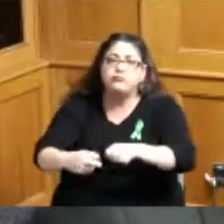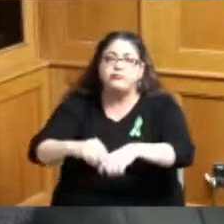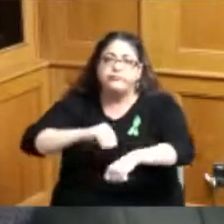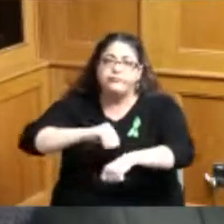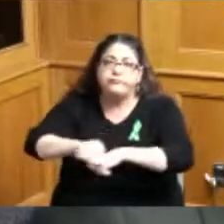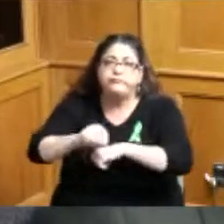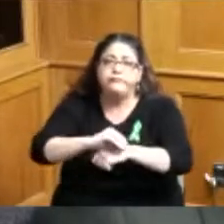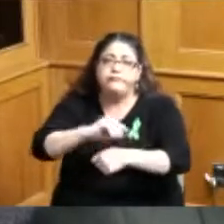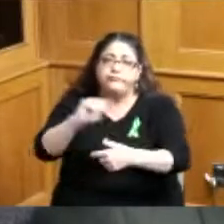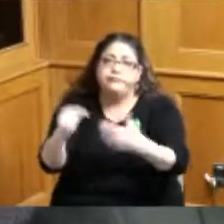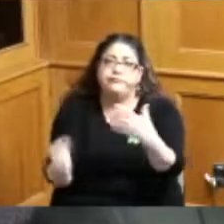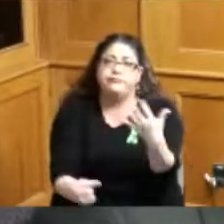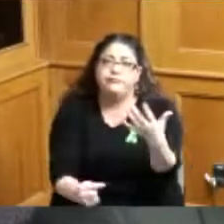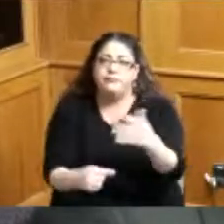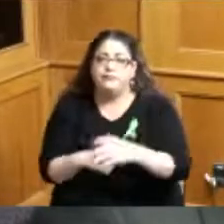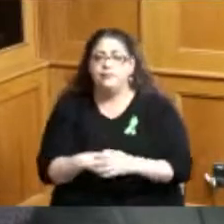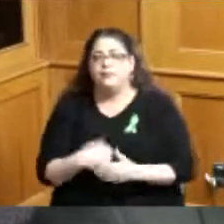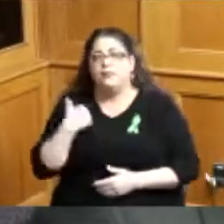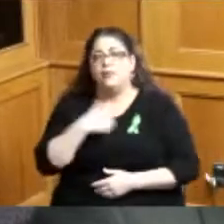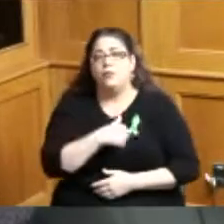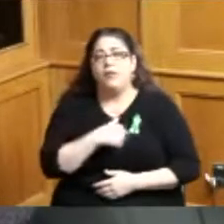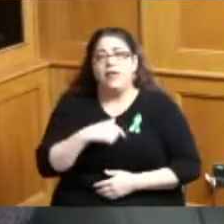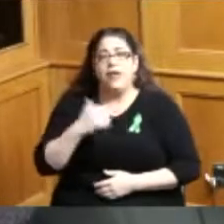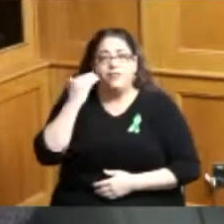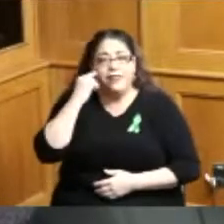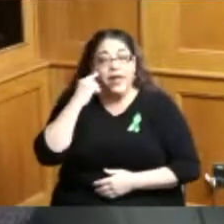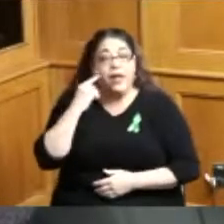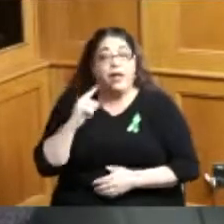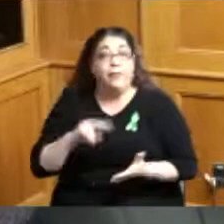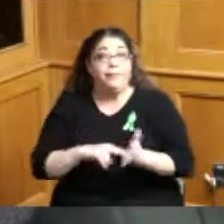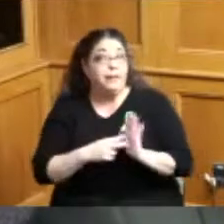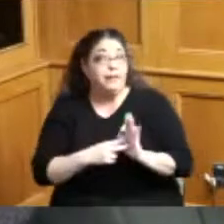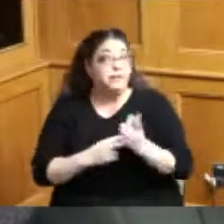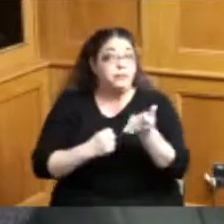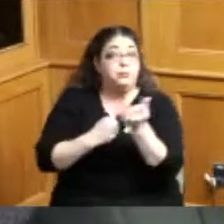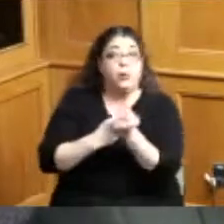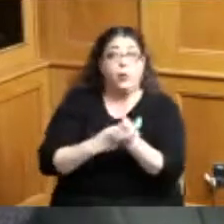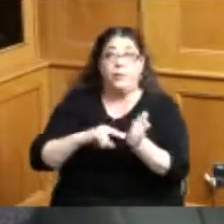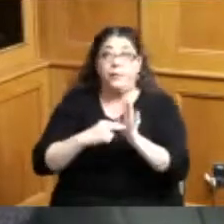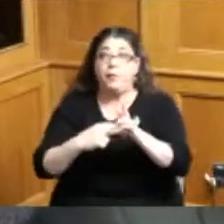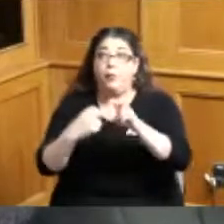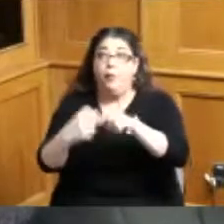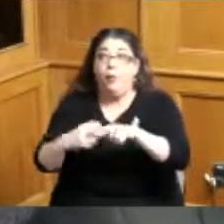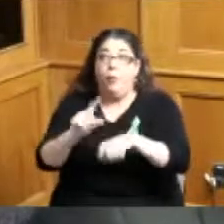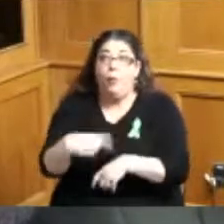I think we get hung up on what it means to need support and and you guys are helping and you are